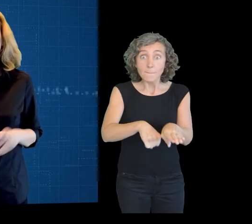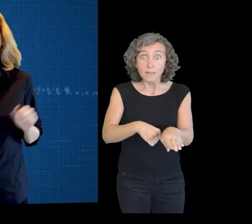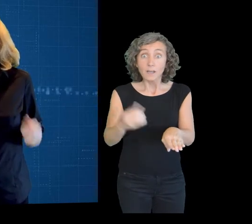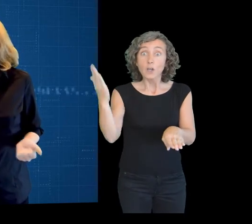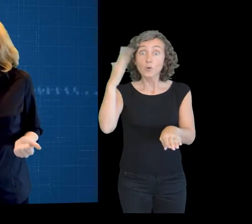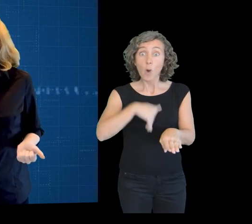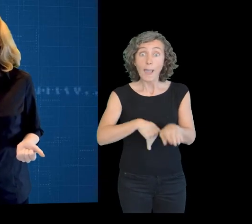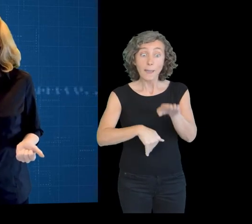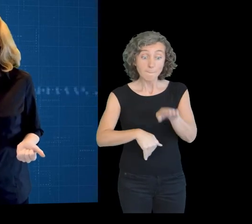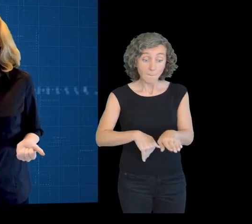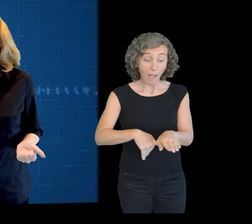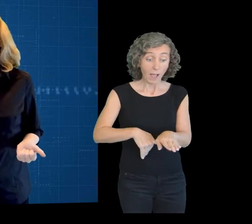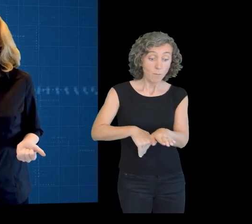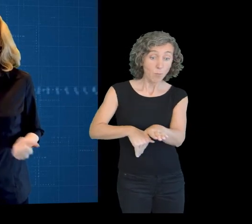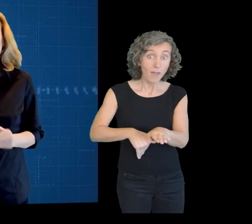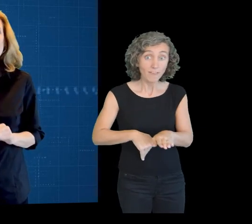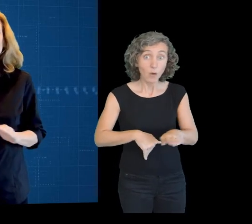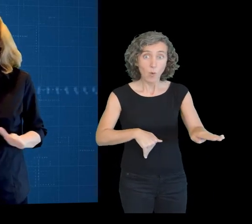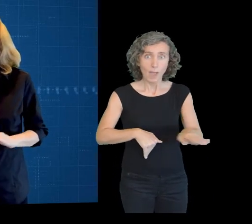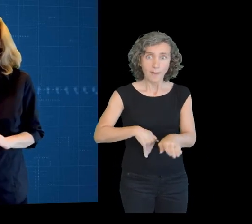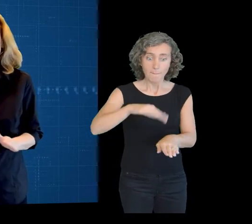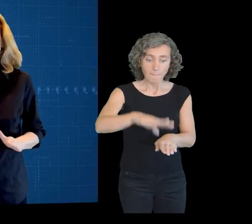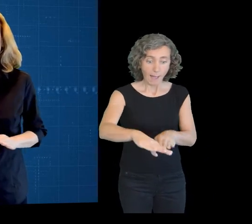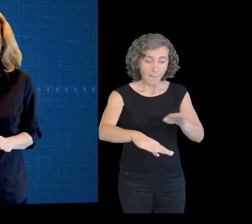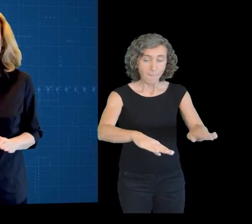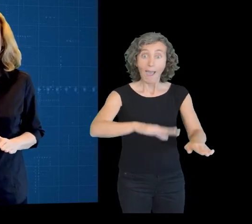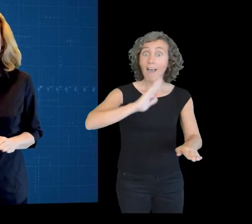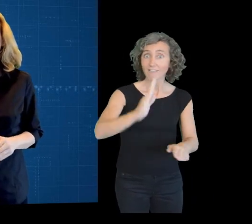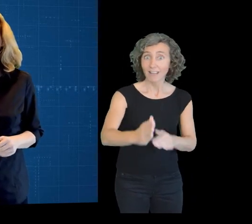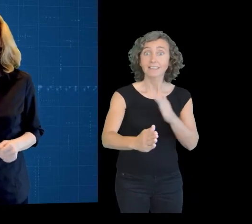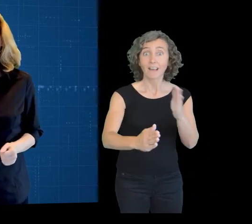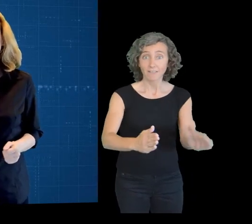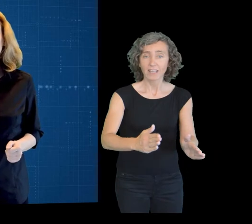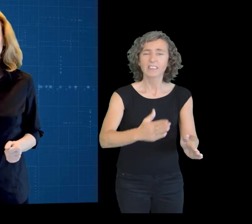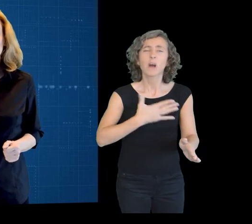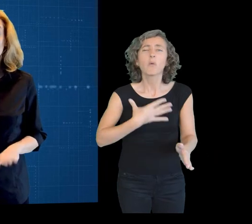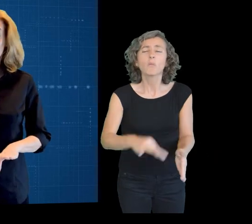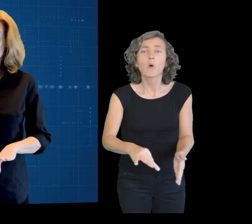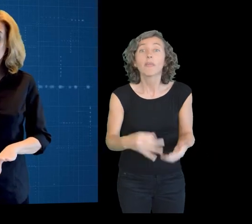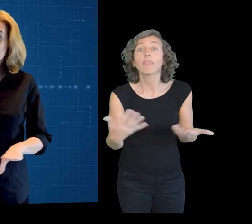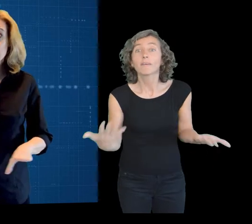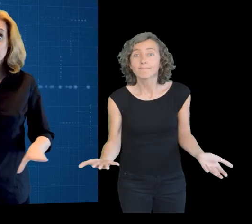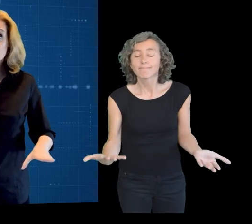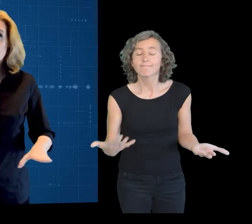can affect their surroundings, which can cause separation,